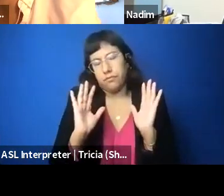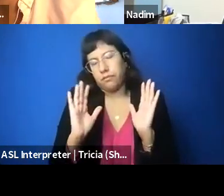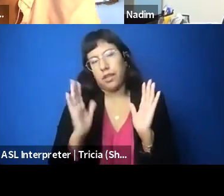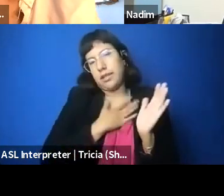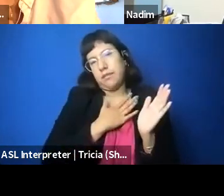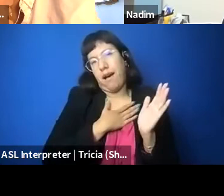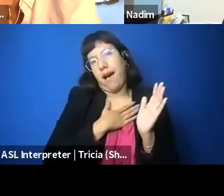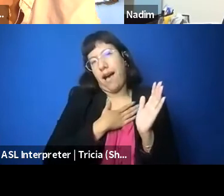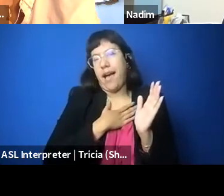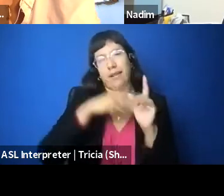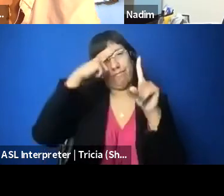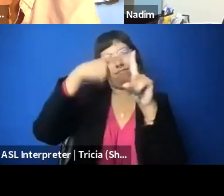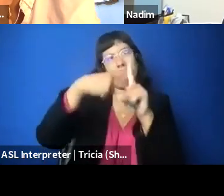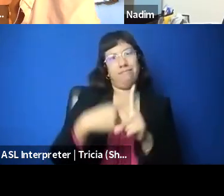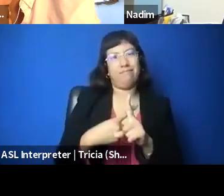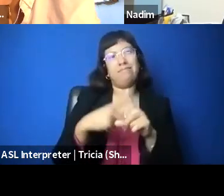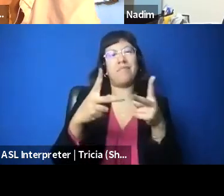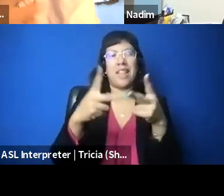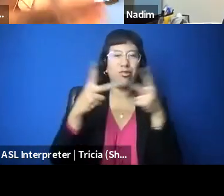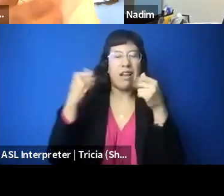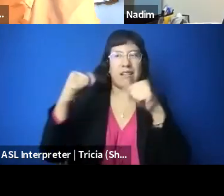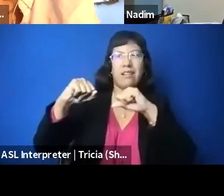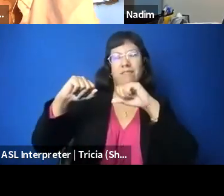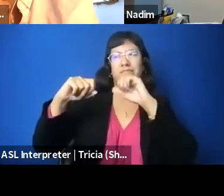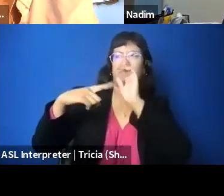and I'm really glad for the question,